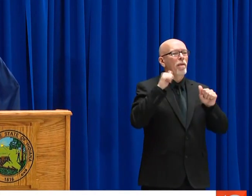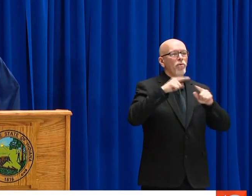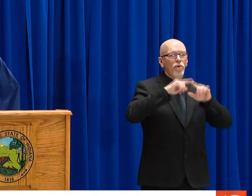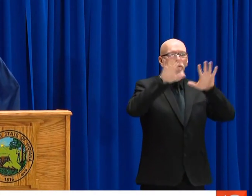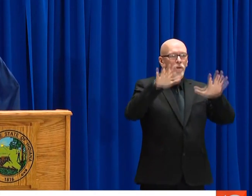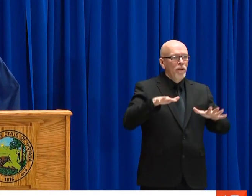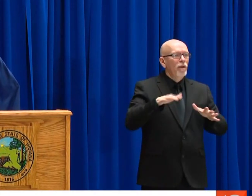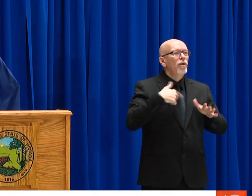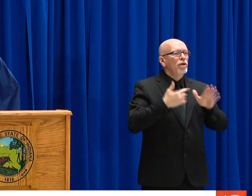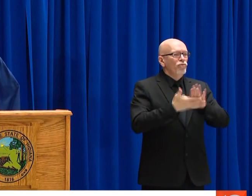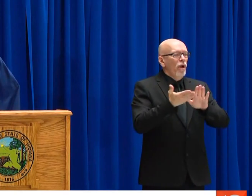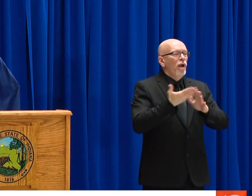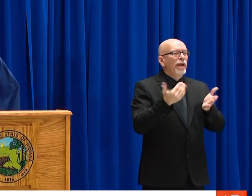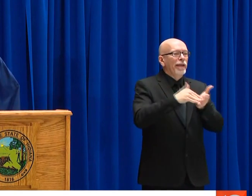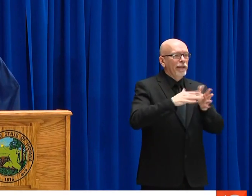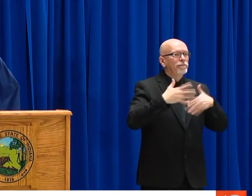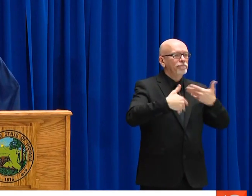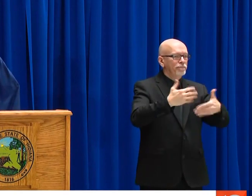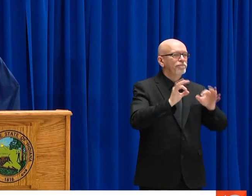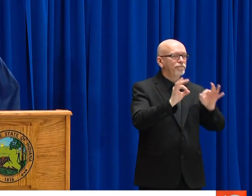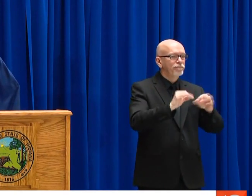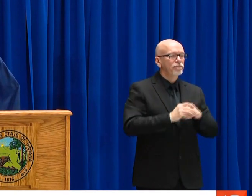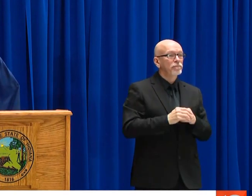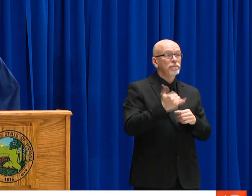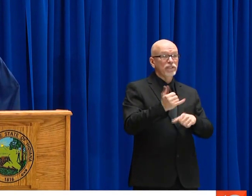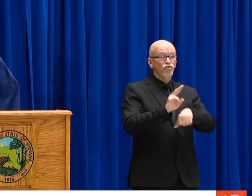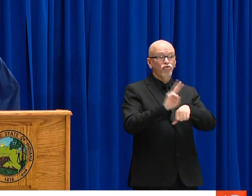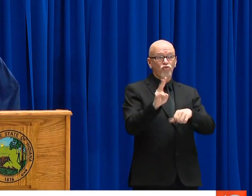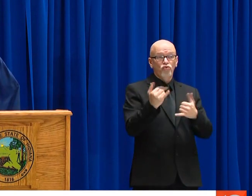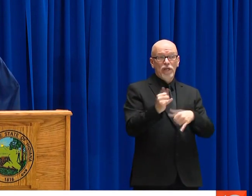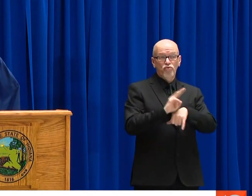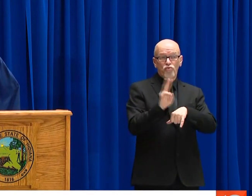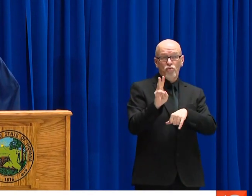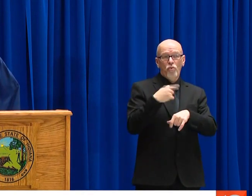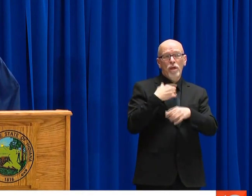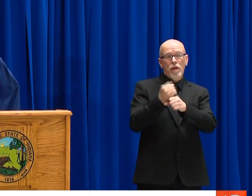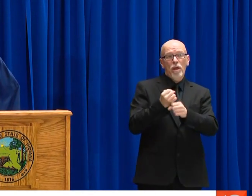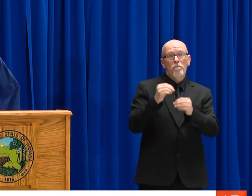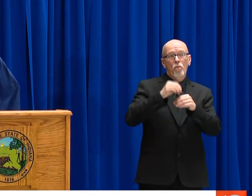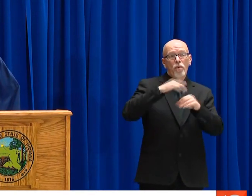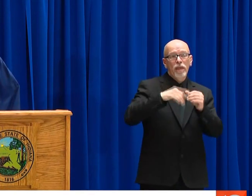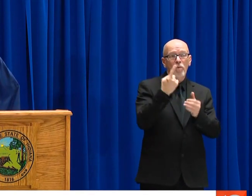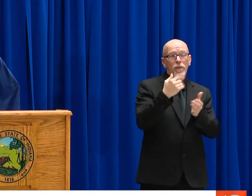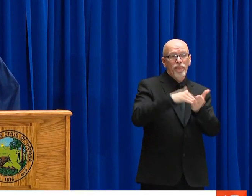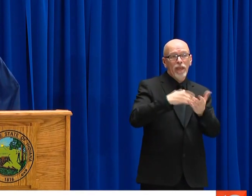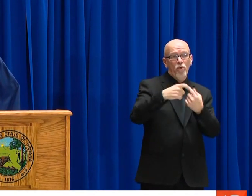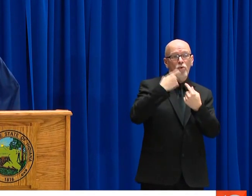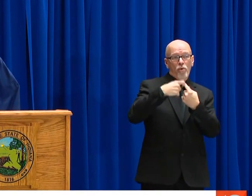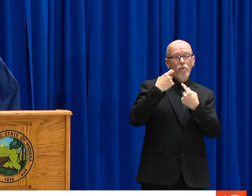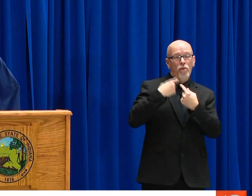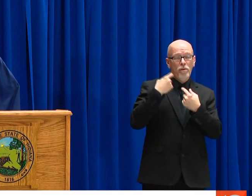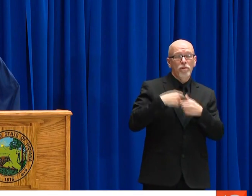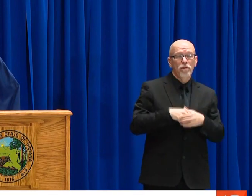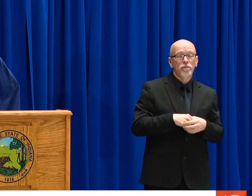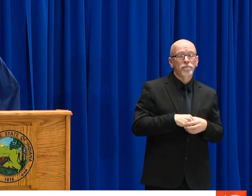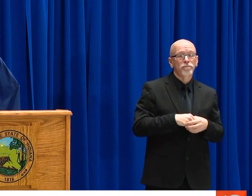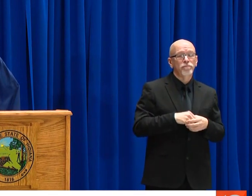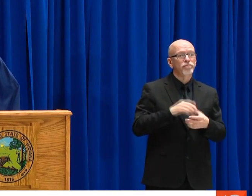THE CALL VOLUME ASSOCIATED BASICALLY OVERLOADED OUR SYSTEM. BUT WE WERE ABLE TO GET IT UP AND RUNNING AFTER ABOUT AN HOUR.